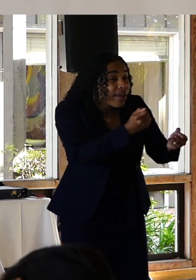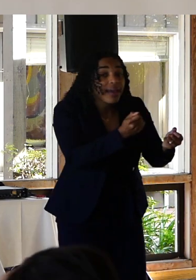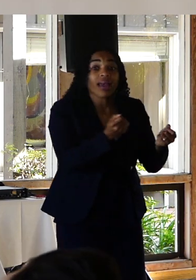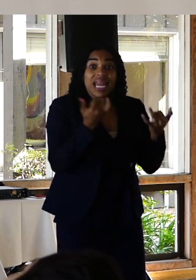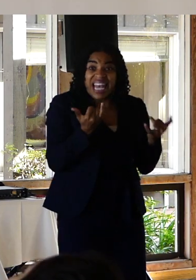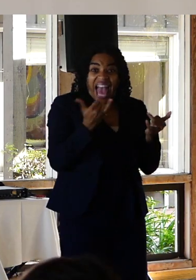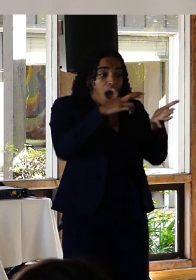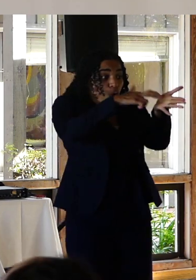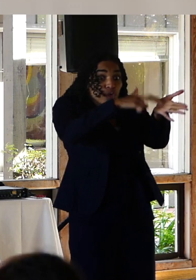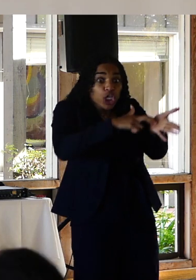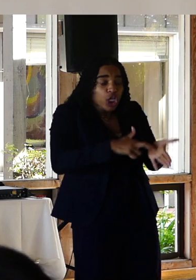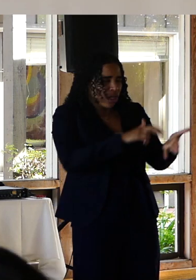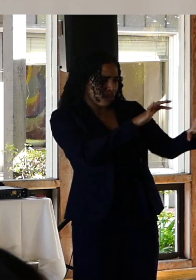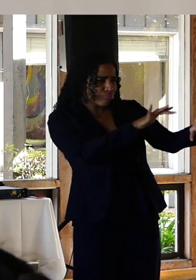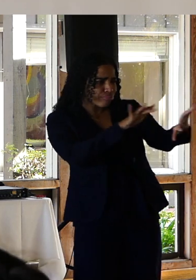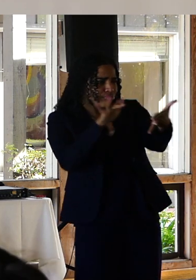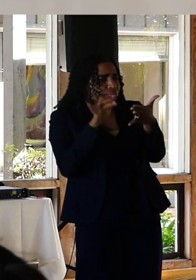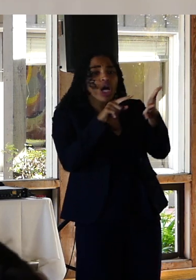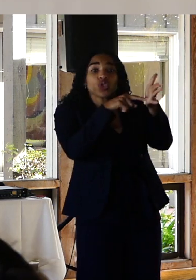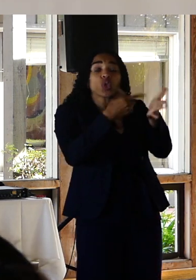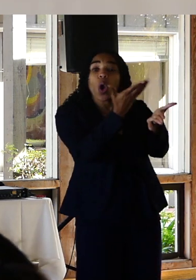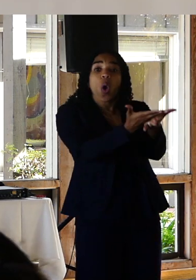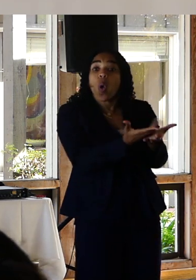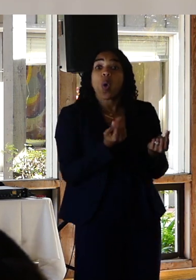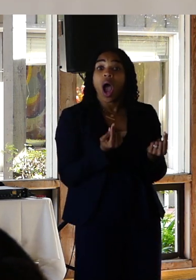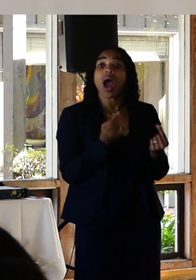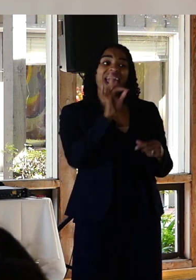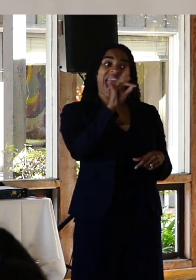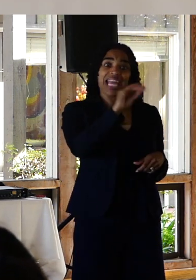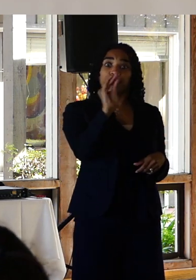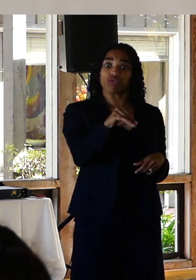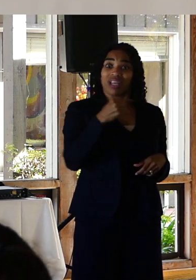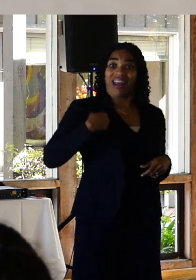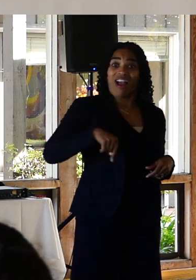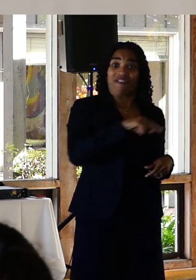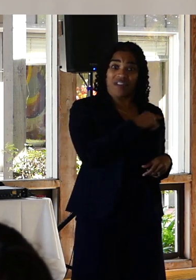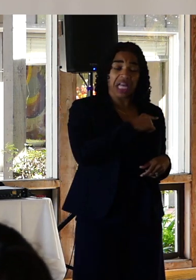current research has actually shown. That 80 percent of us will achieve